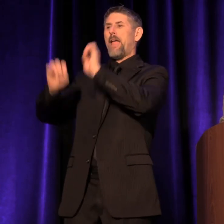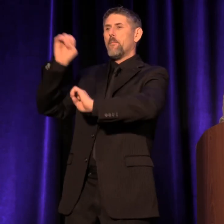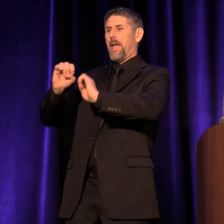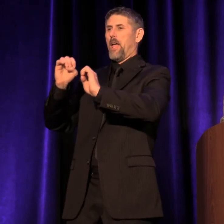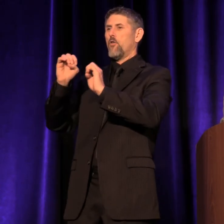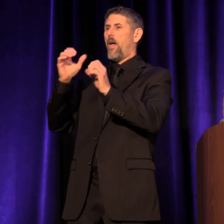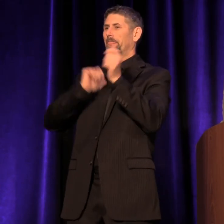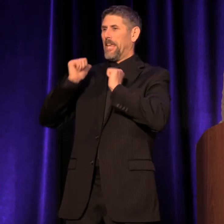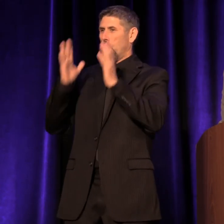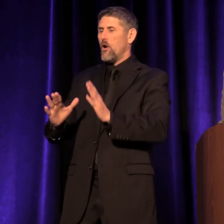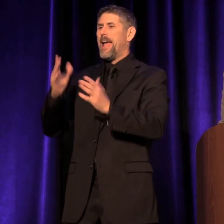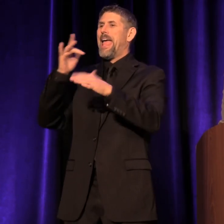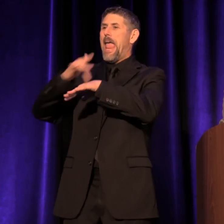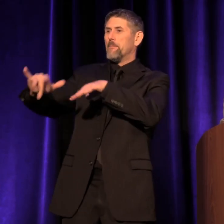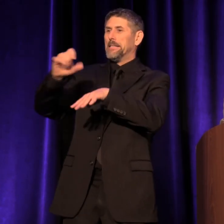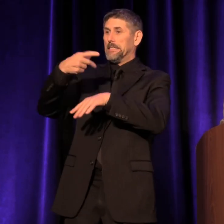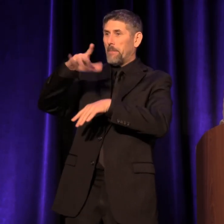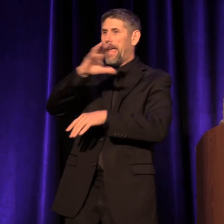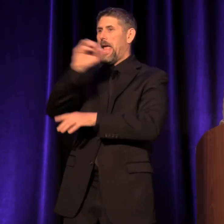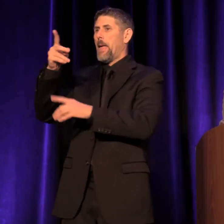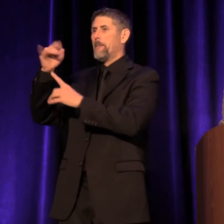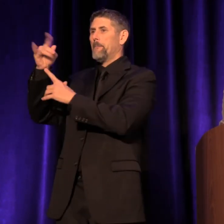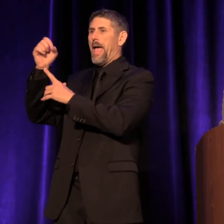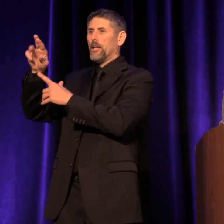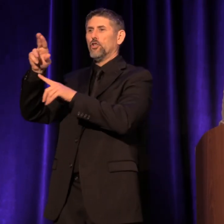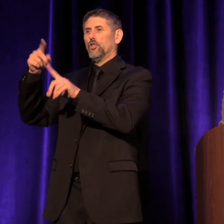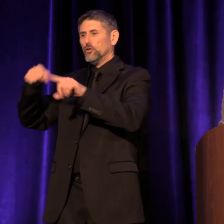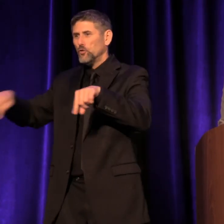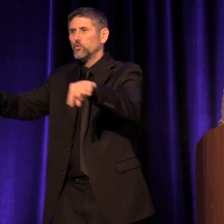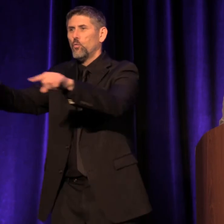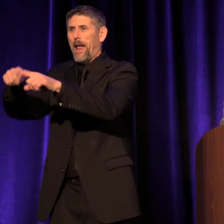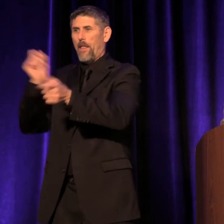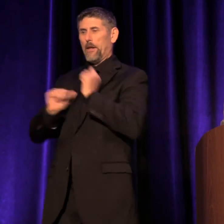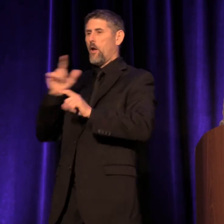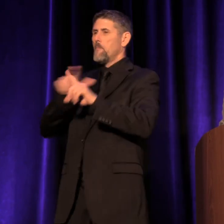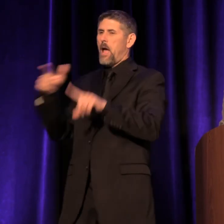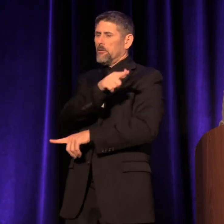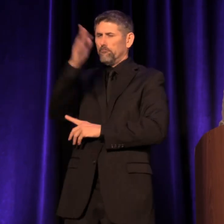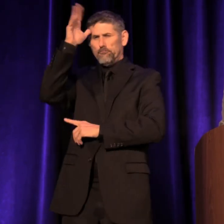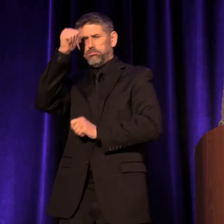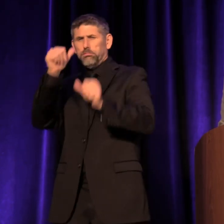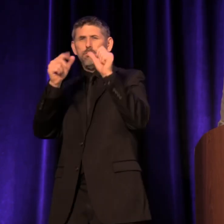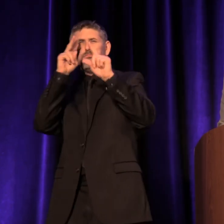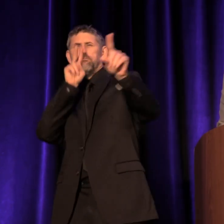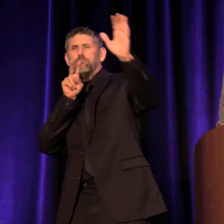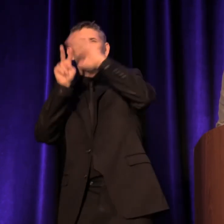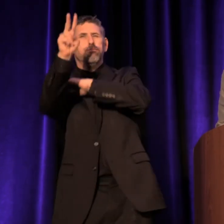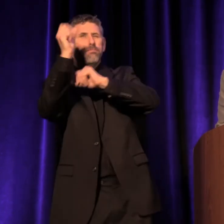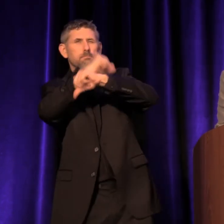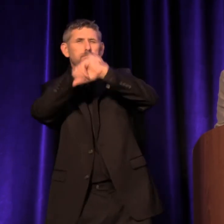the Empty Space and the Pioneers Square Theater. But the persistent and forward-thinking board leadership of the time